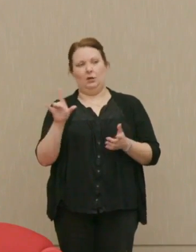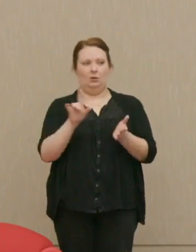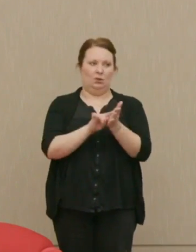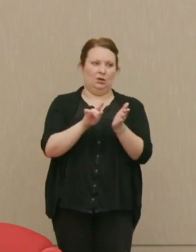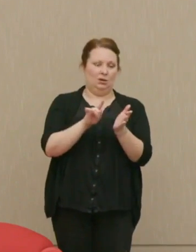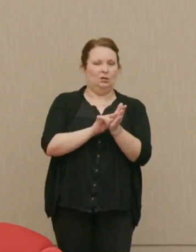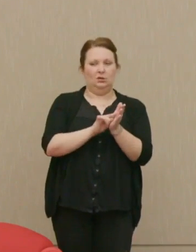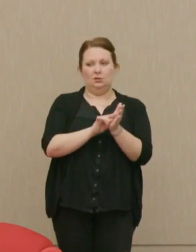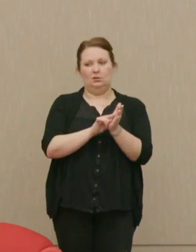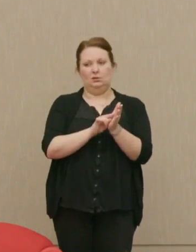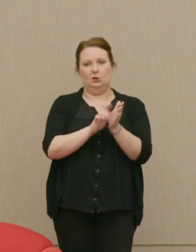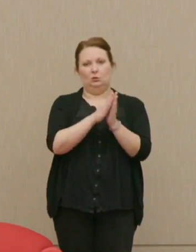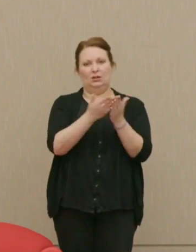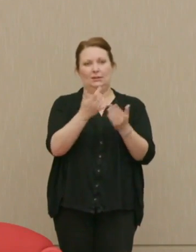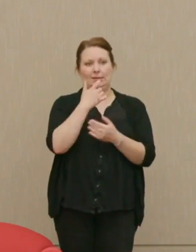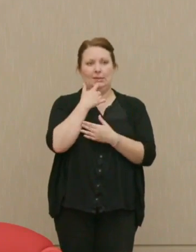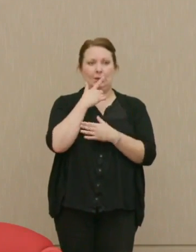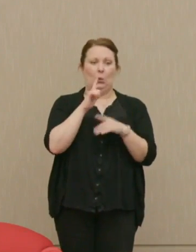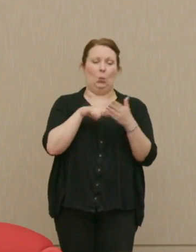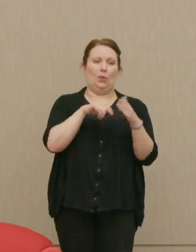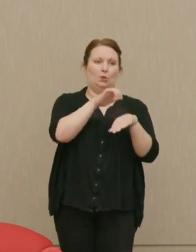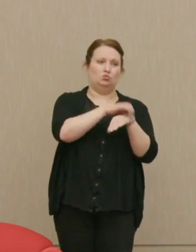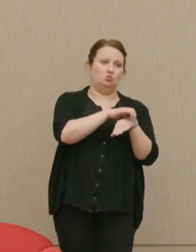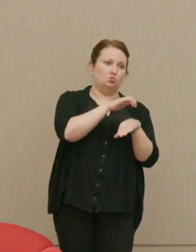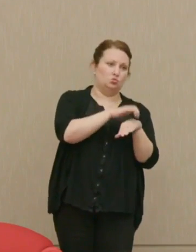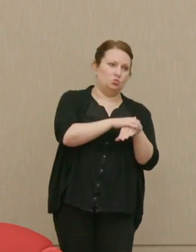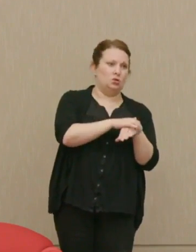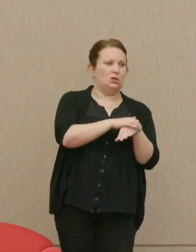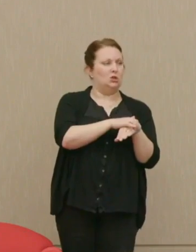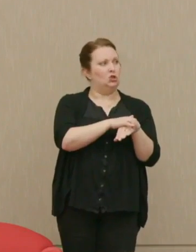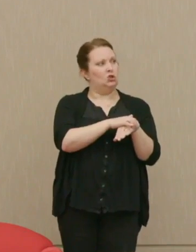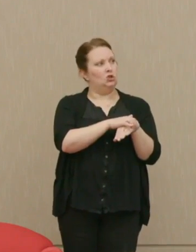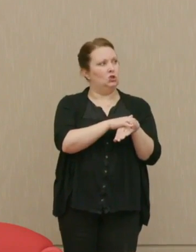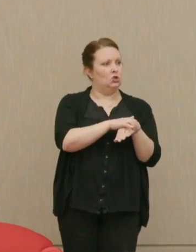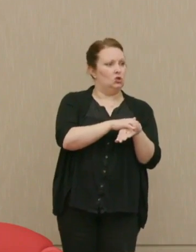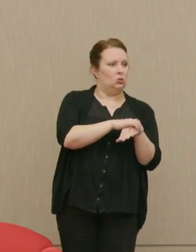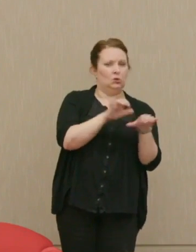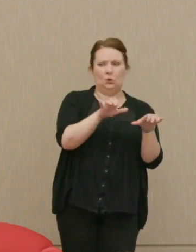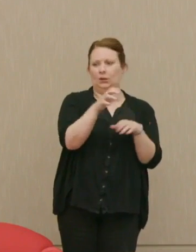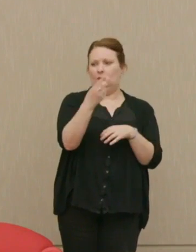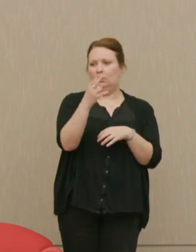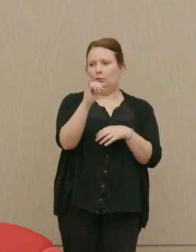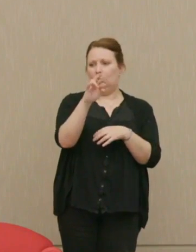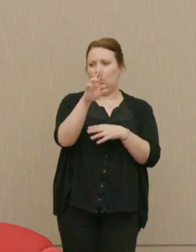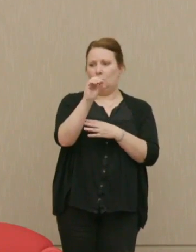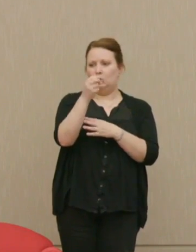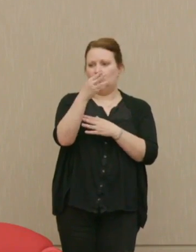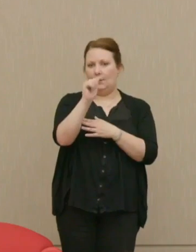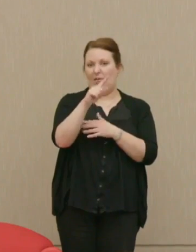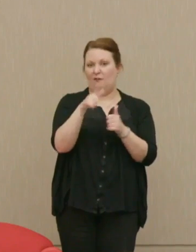to saying what the Britishhad said earlier, that the Hiroshima bombs were the first attacks,